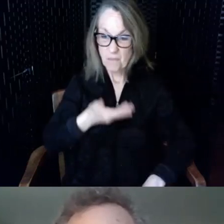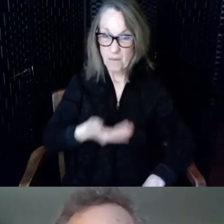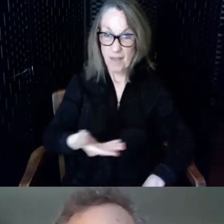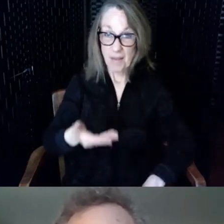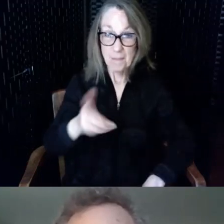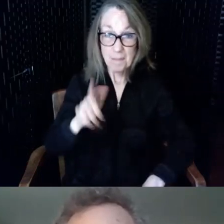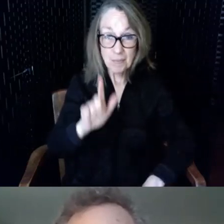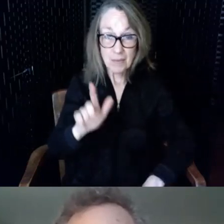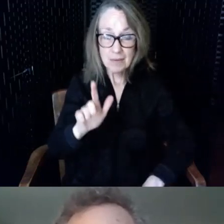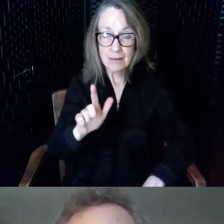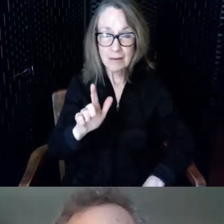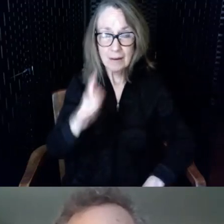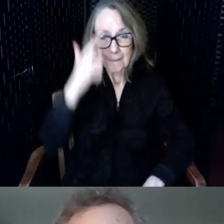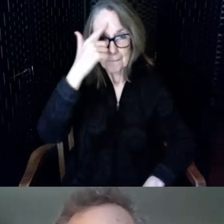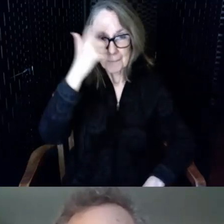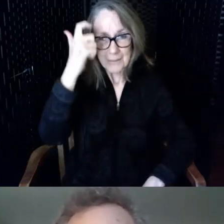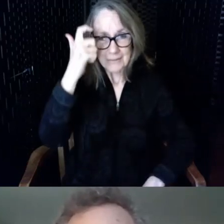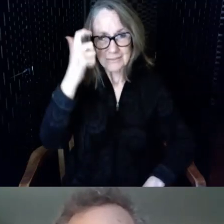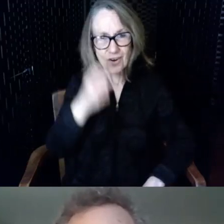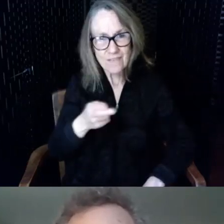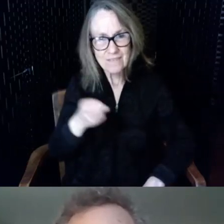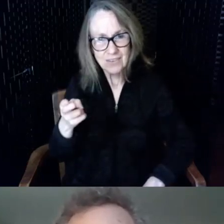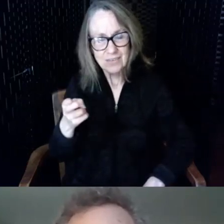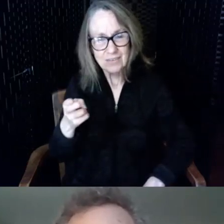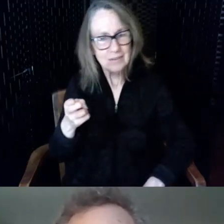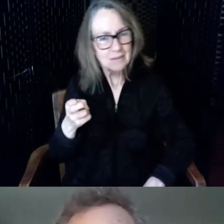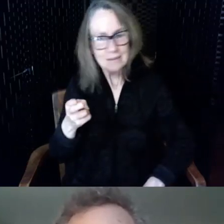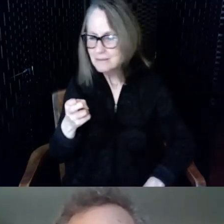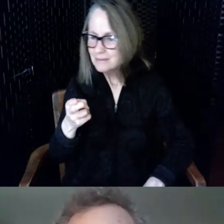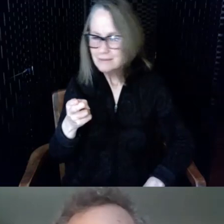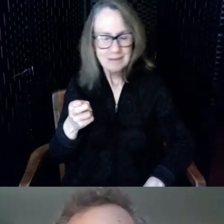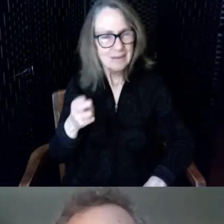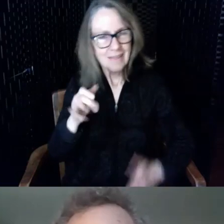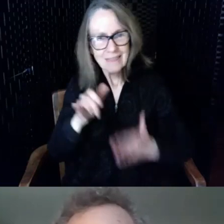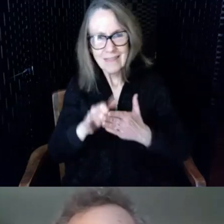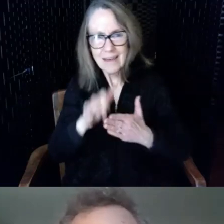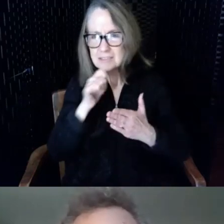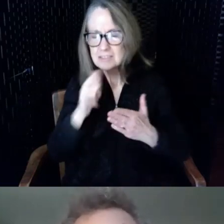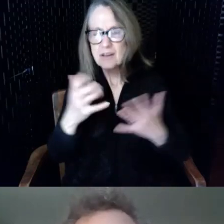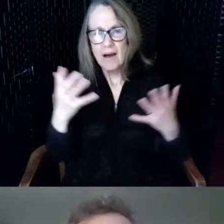because they are hard of hearing that is not inclusive and libraries are